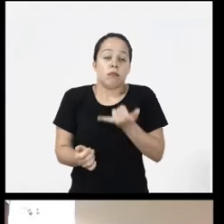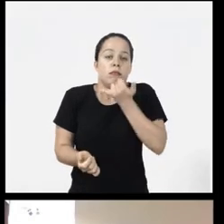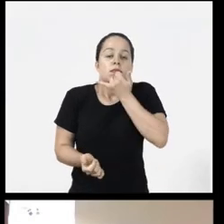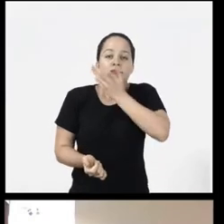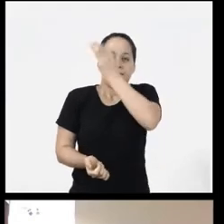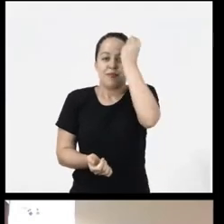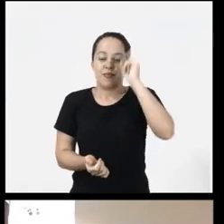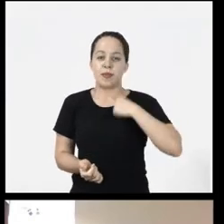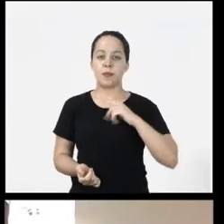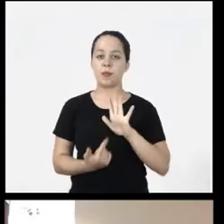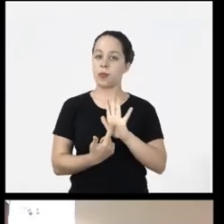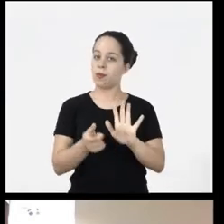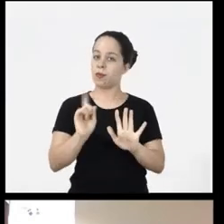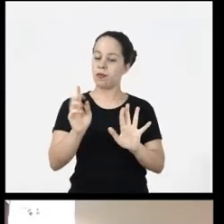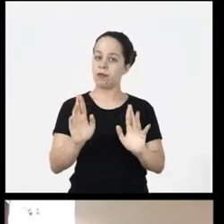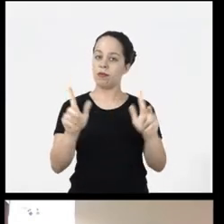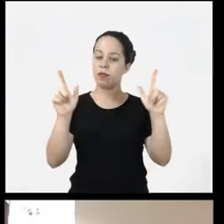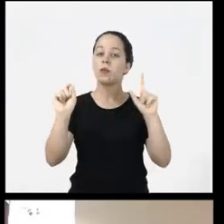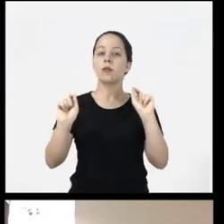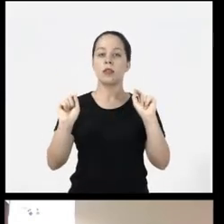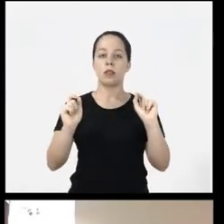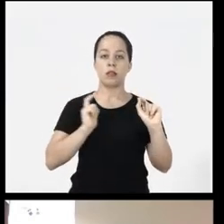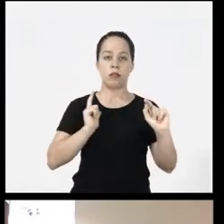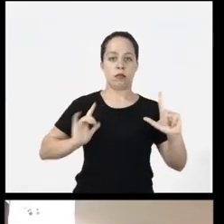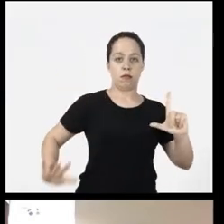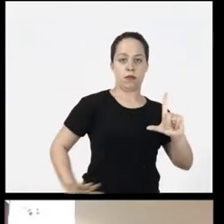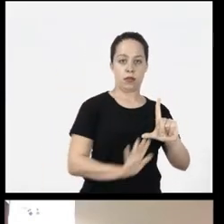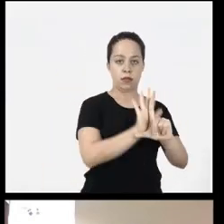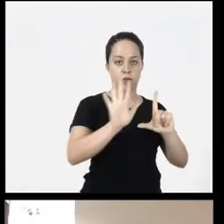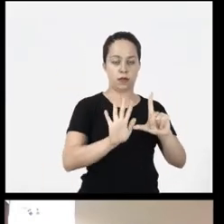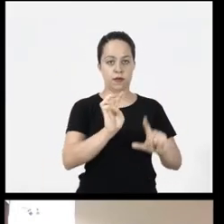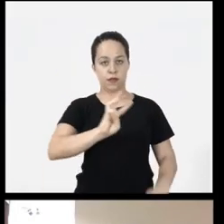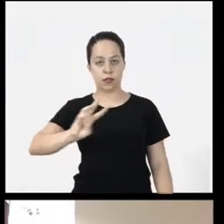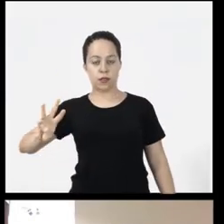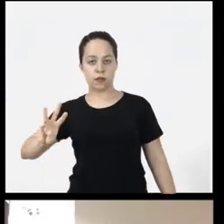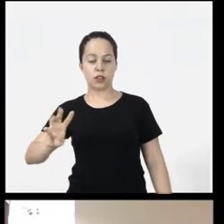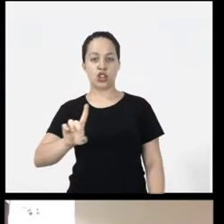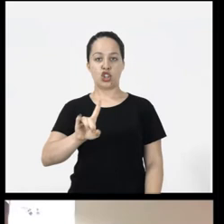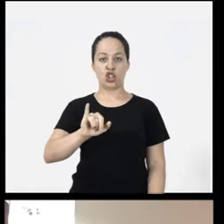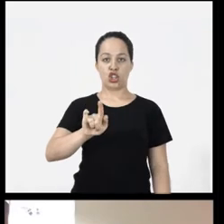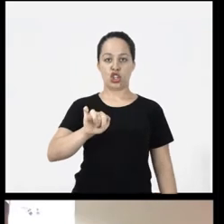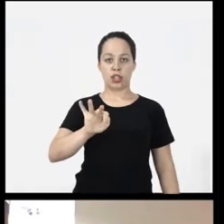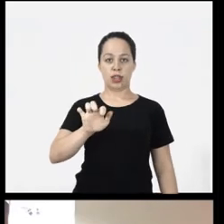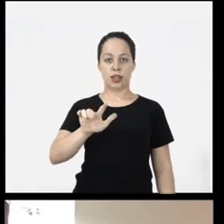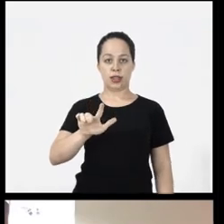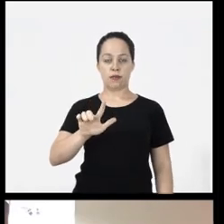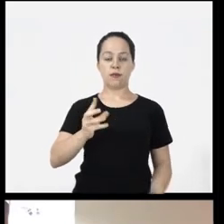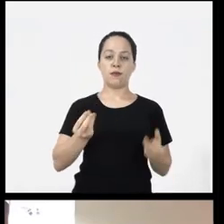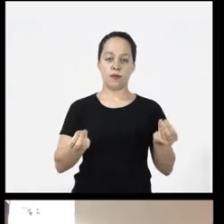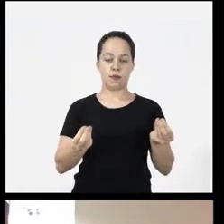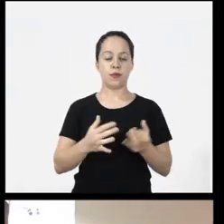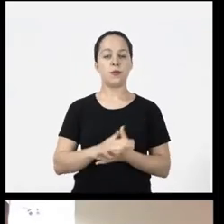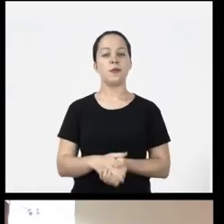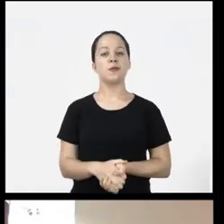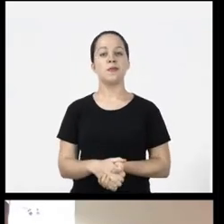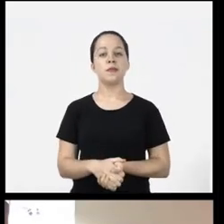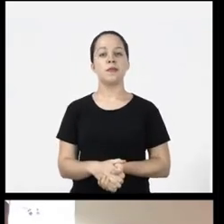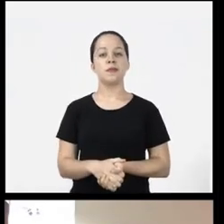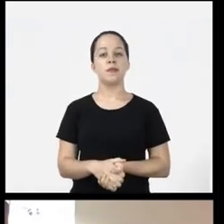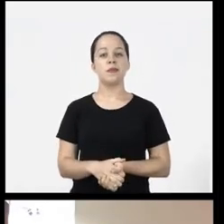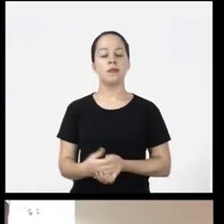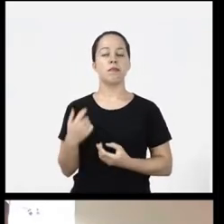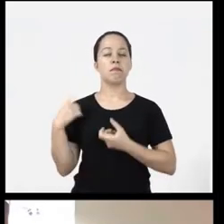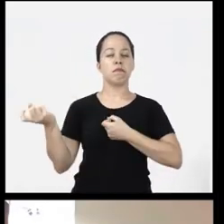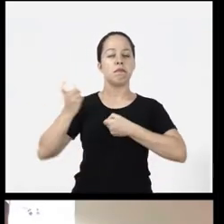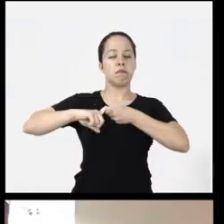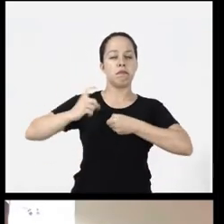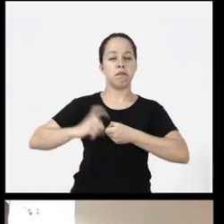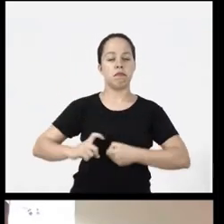you the difference between virtual and digital right I'm going to come back here a little bit so